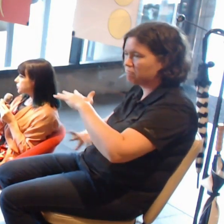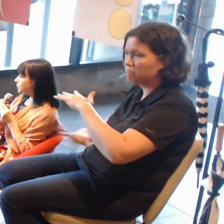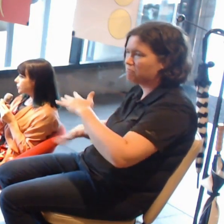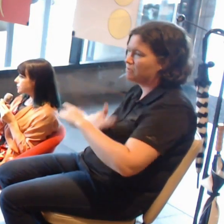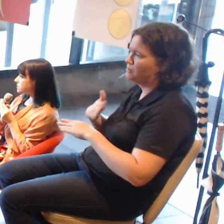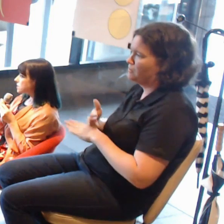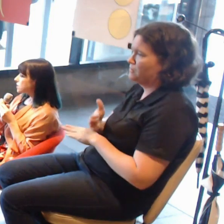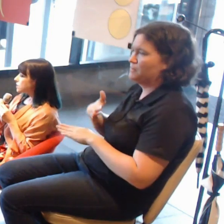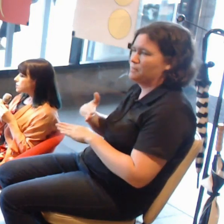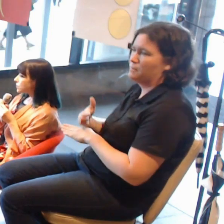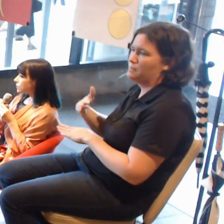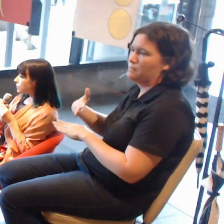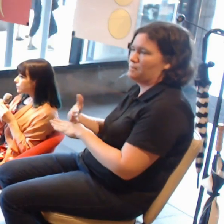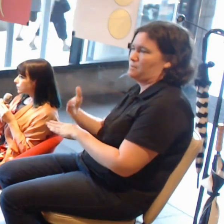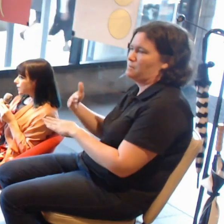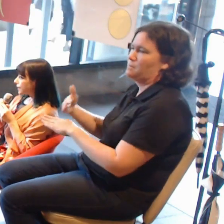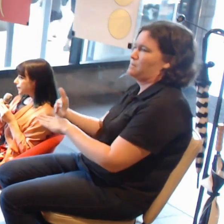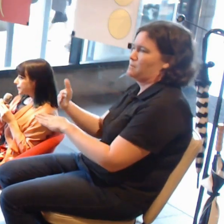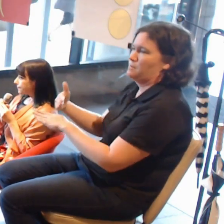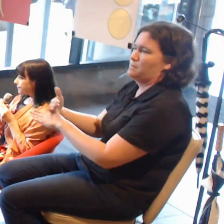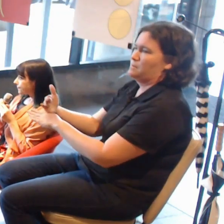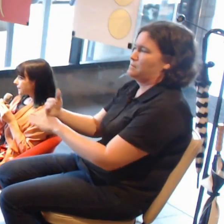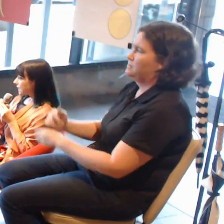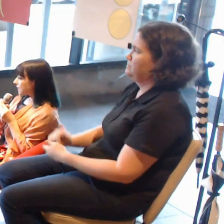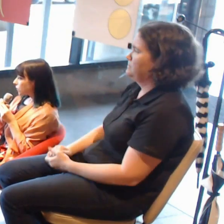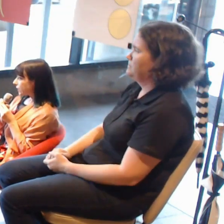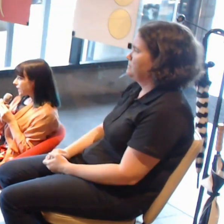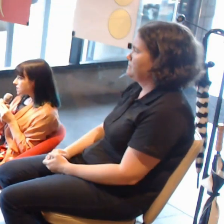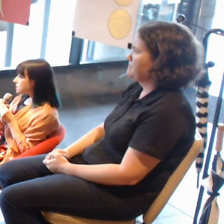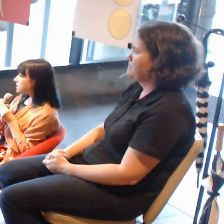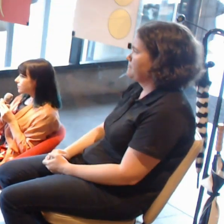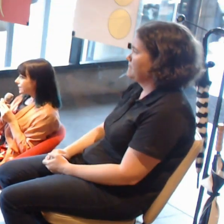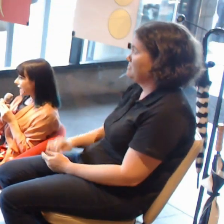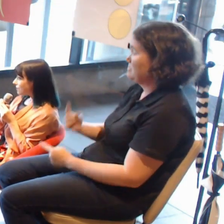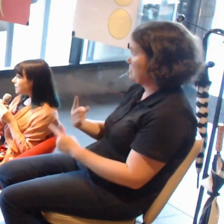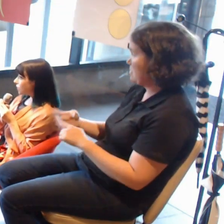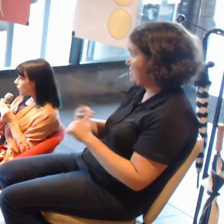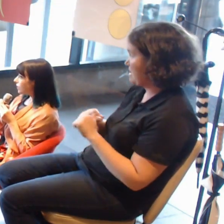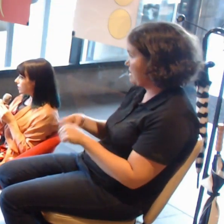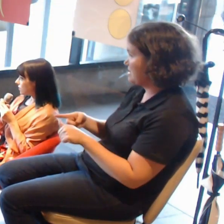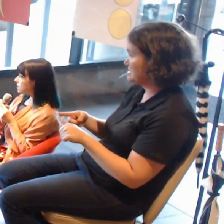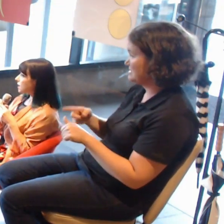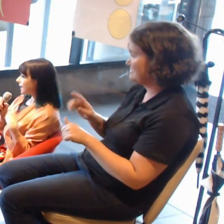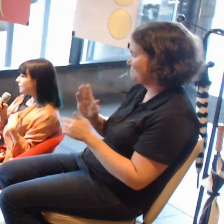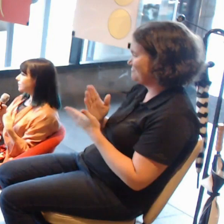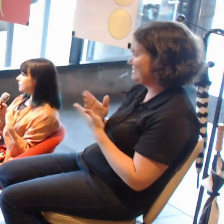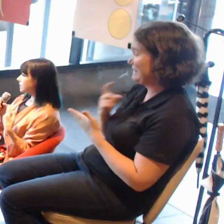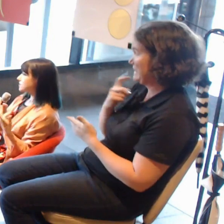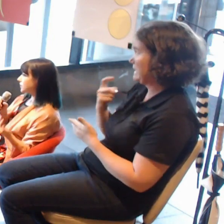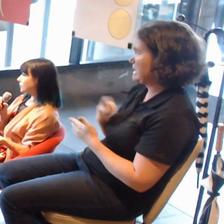So in a quick answer, the gallery learned a lot. I learned a lot as curator.